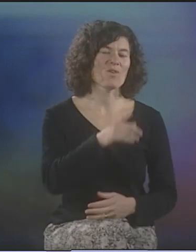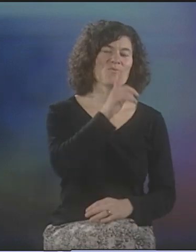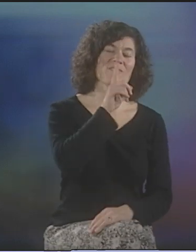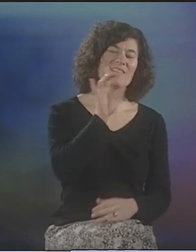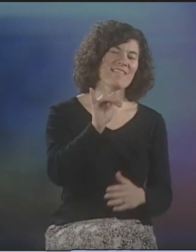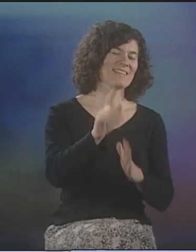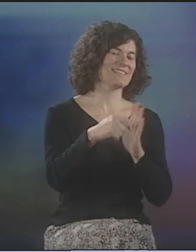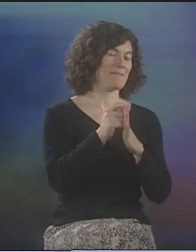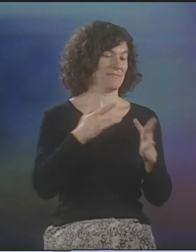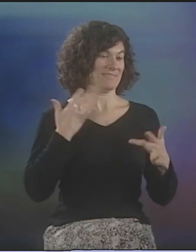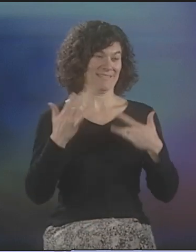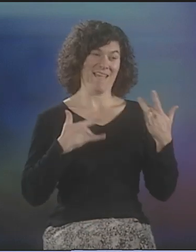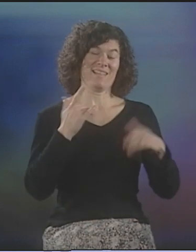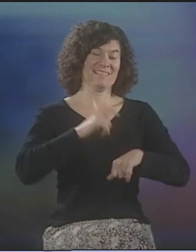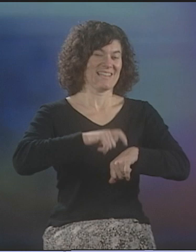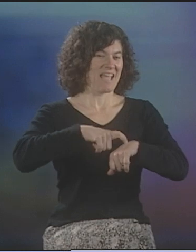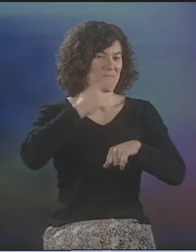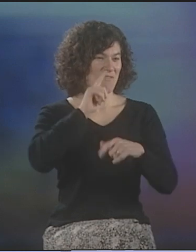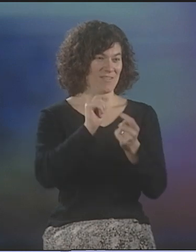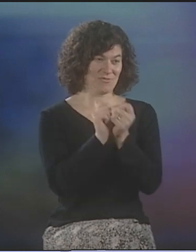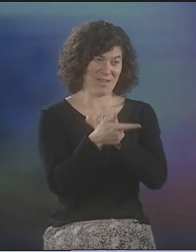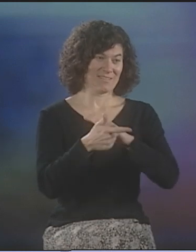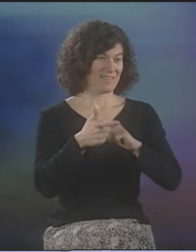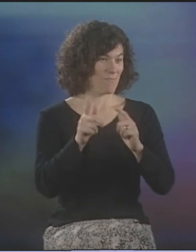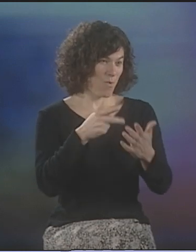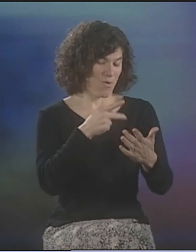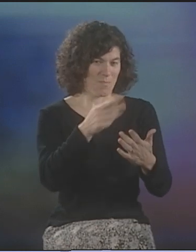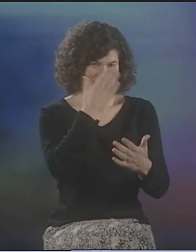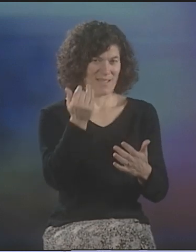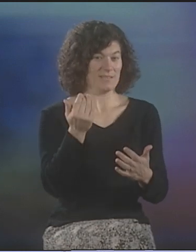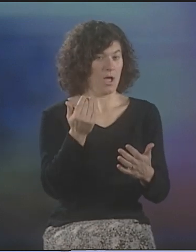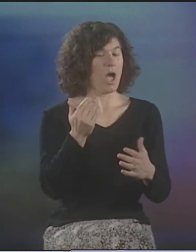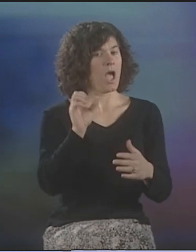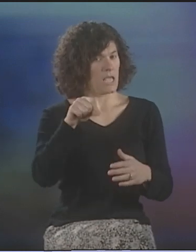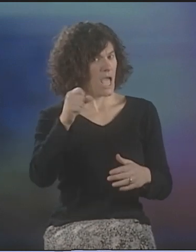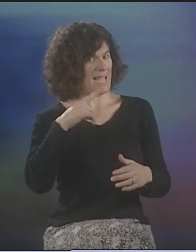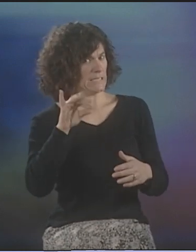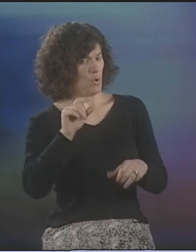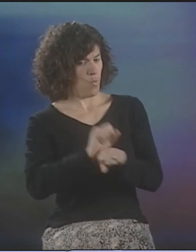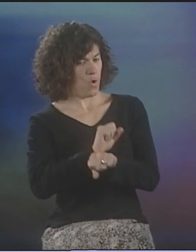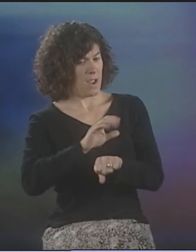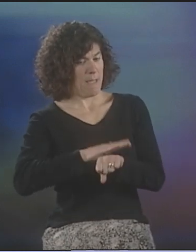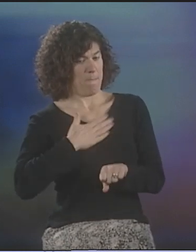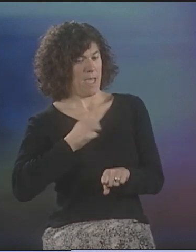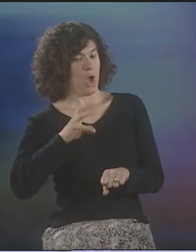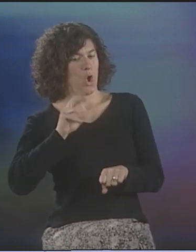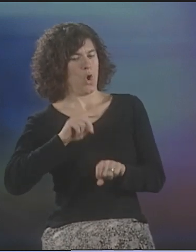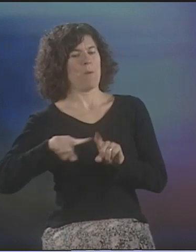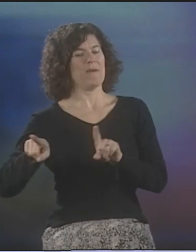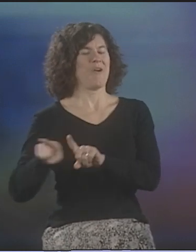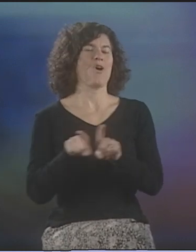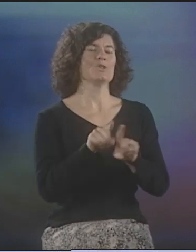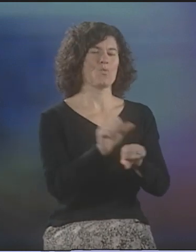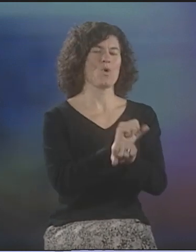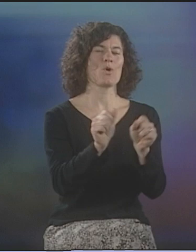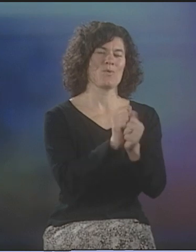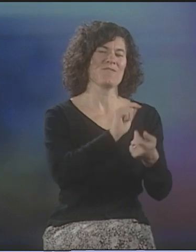WELL, IT WAS A REALLY EXCITING TIME IN TERMS OF TRANSLATING POETRY, BECAUSE, YES, I DID WORK BY MYSELF, BUT I ALSO WORKED WITH FRIENDS.